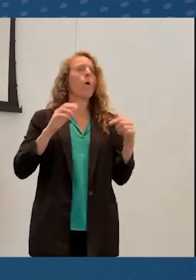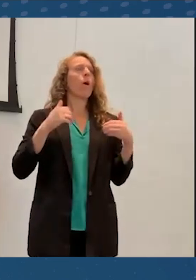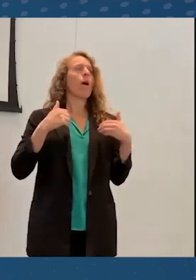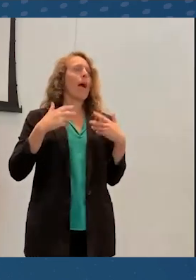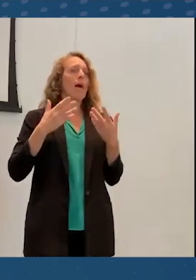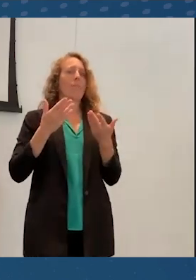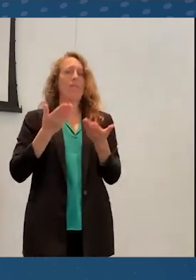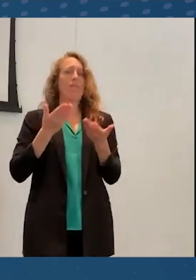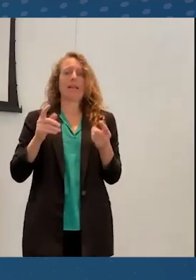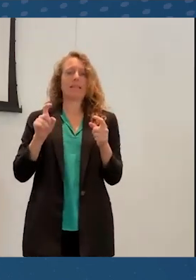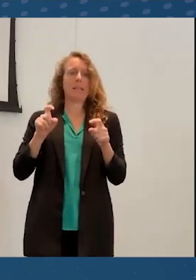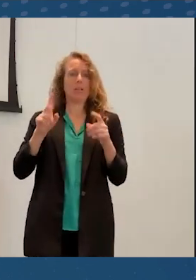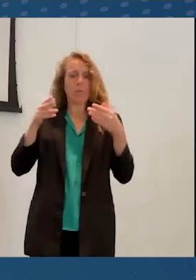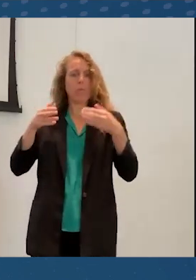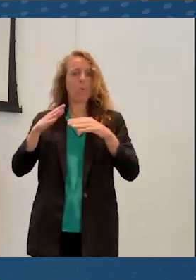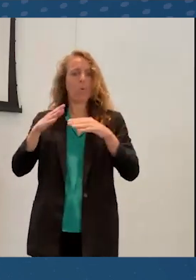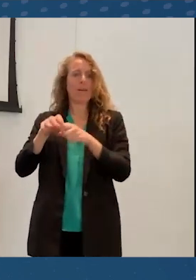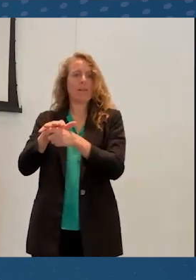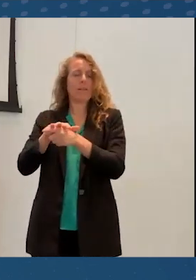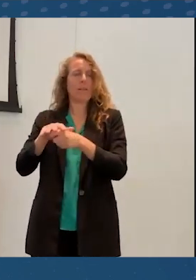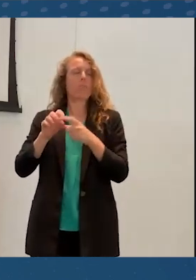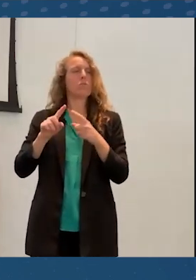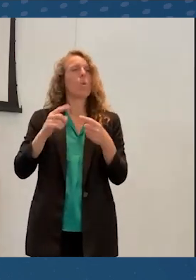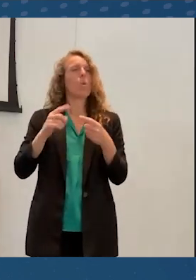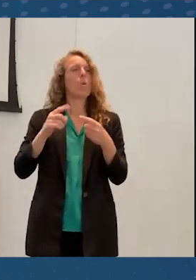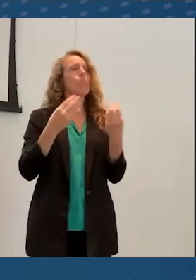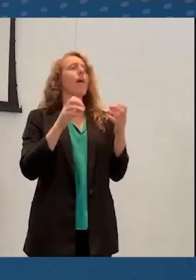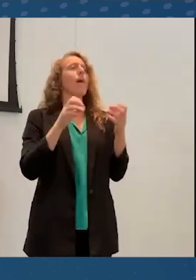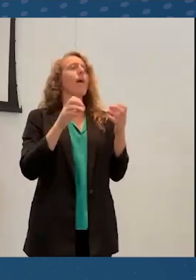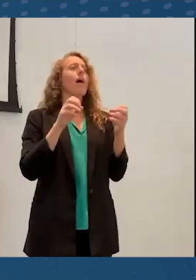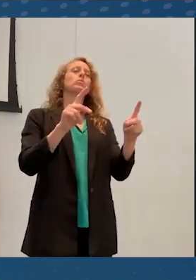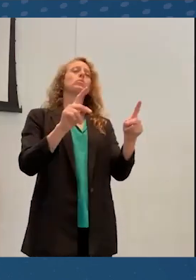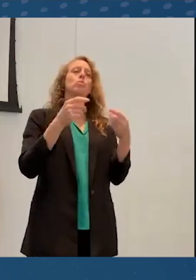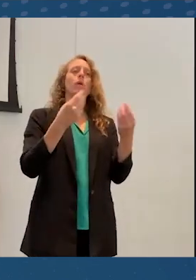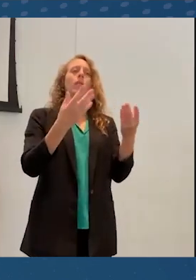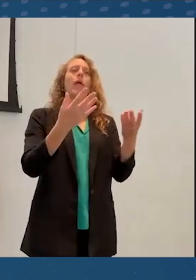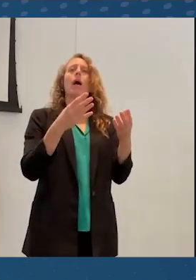by providing the opportunity to allow spaces to rest and filter